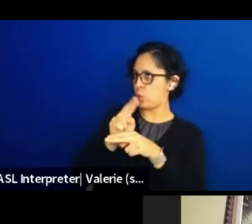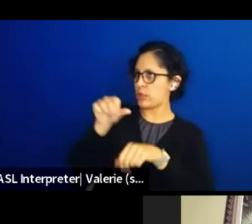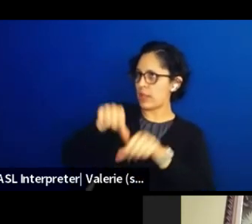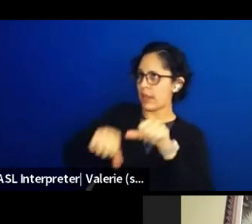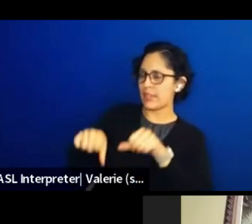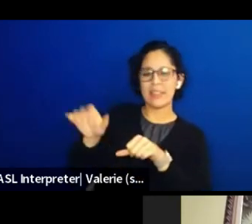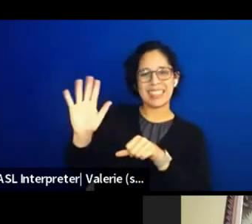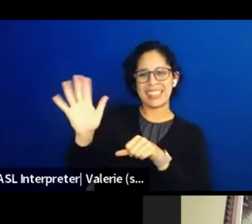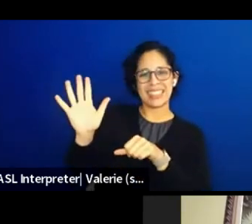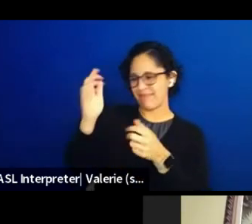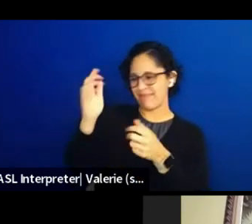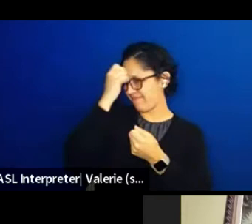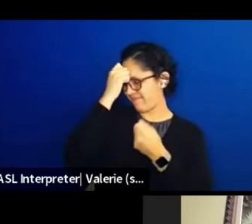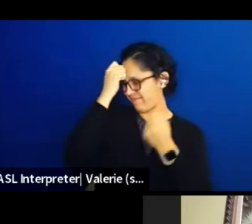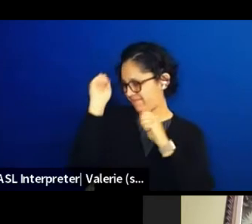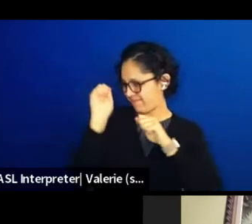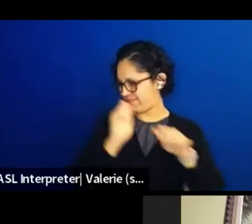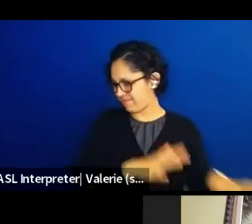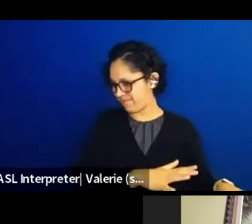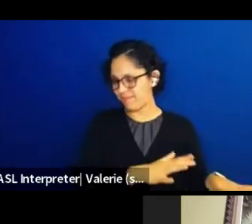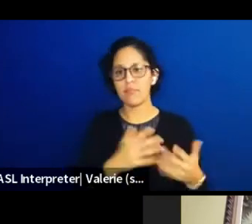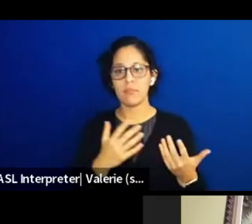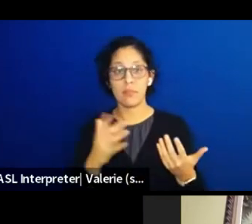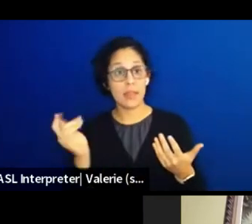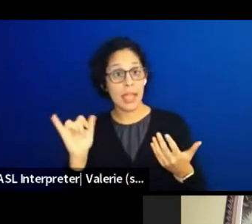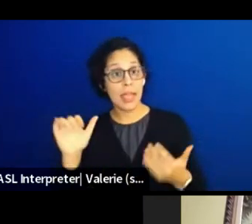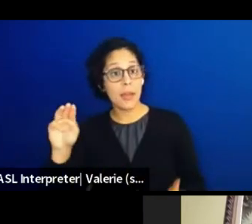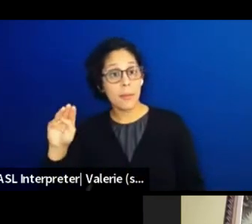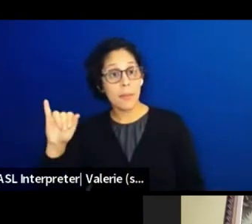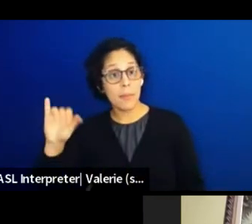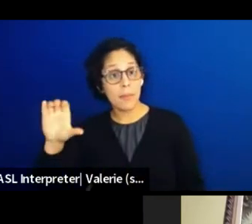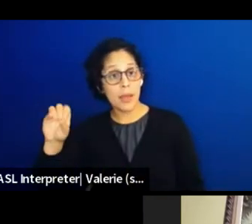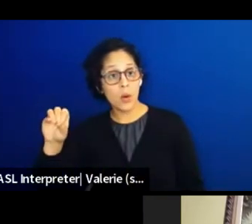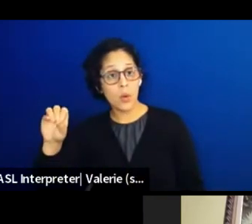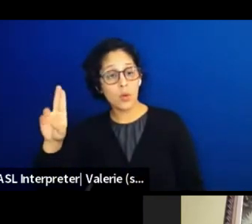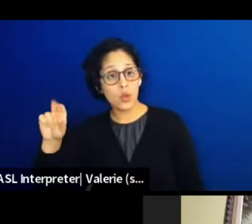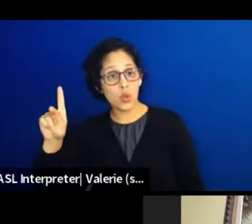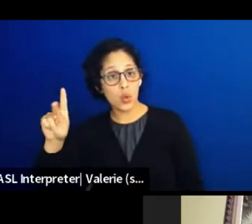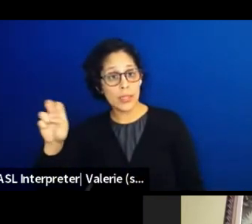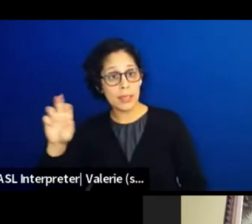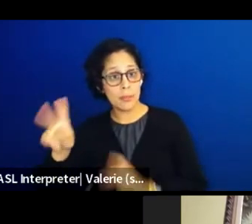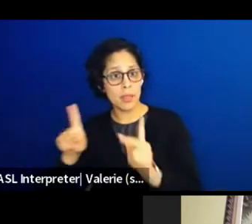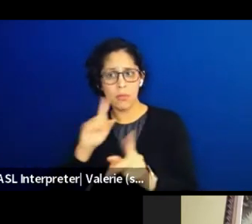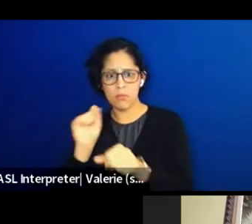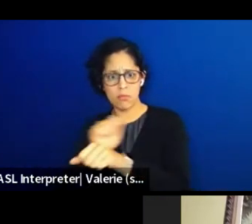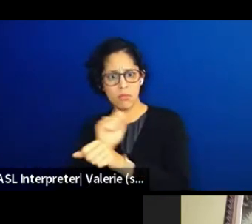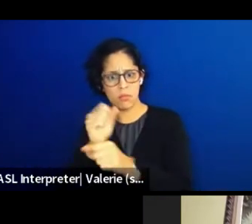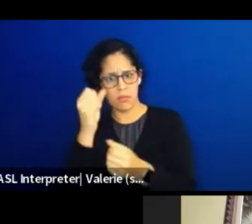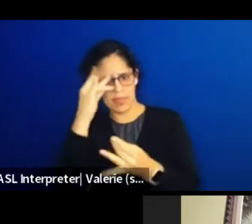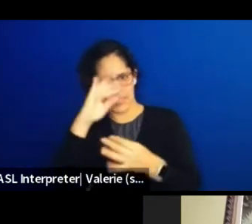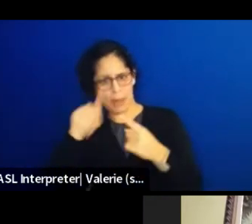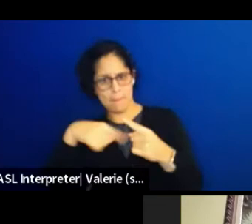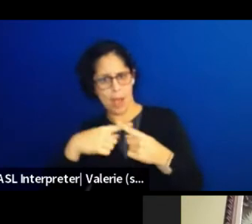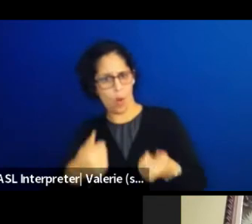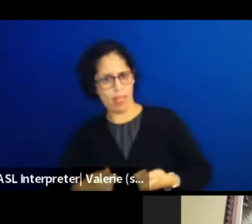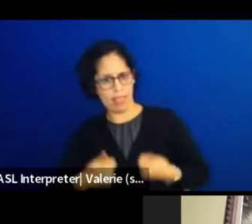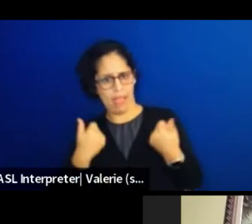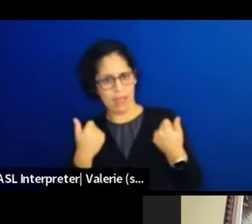are relying on the circle of life philosophy. When we have important decision-making points, when we're using the scientific tools,